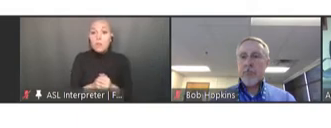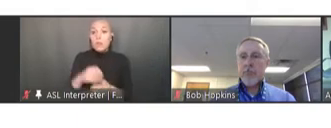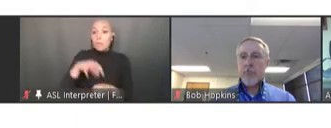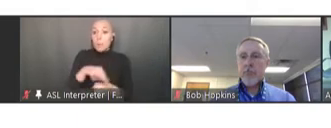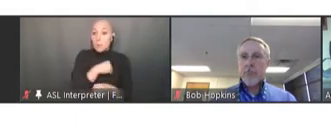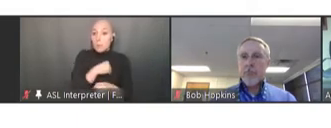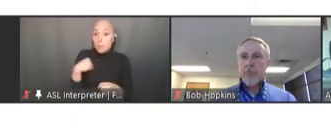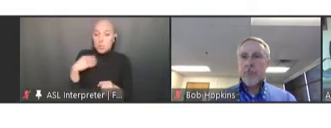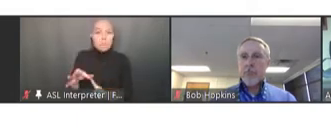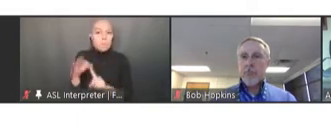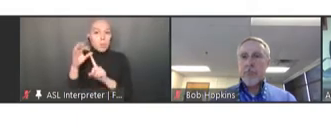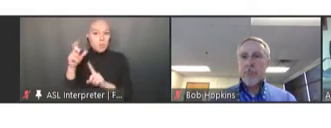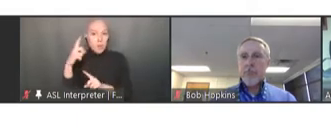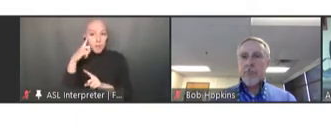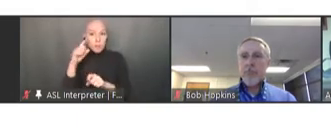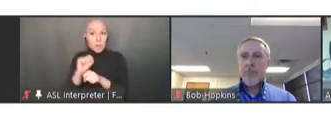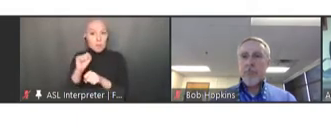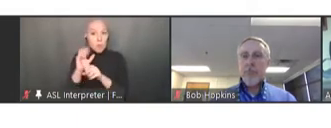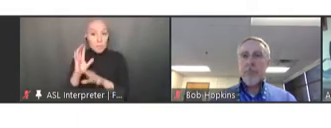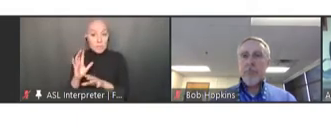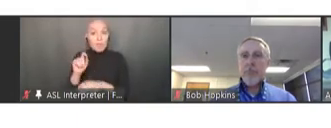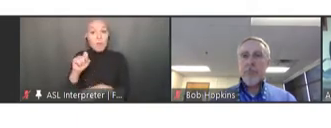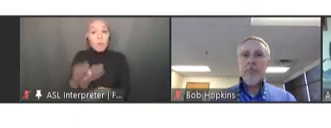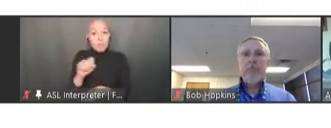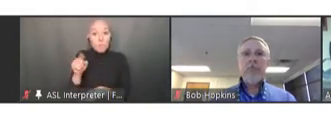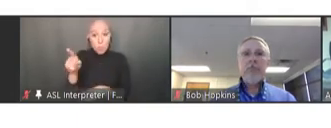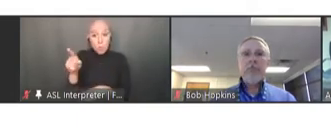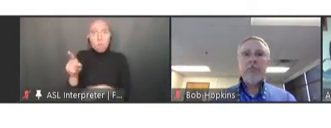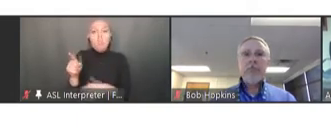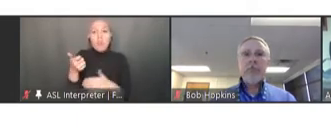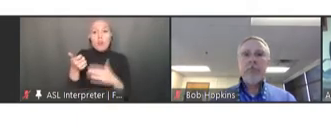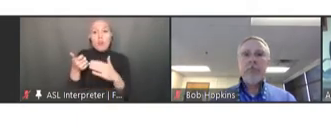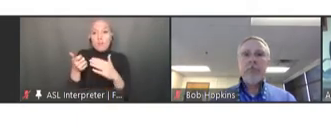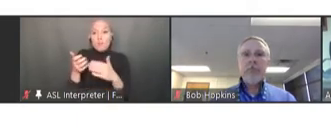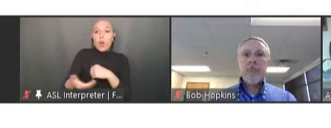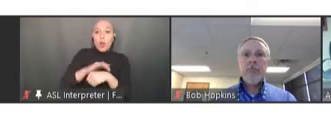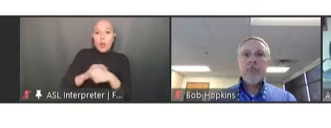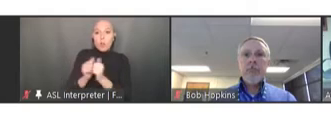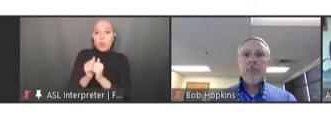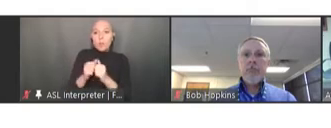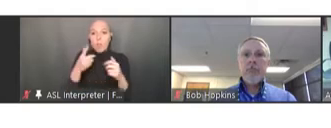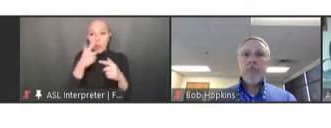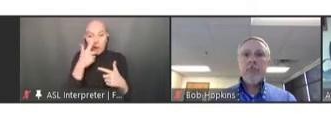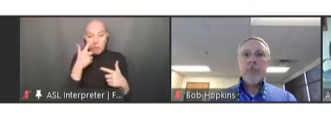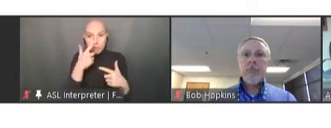conflict-of-interest laws and regulations, as are all members of the -- who work for the federal